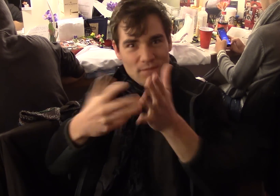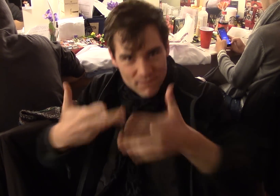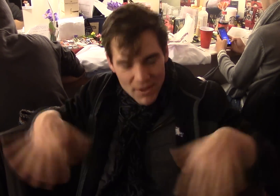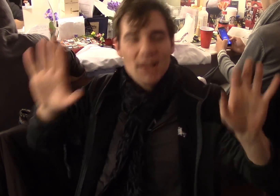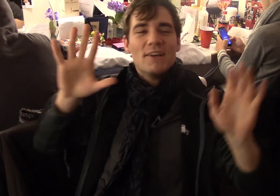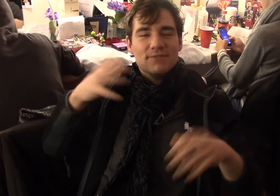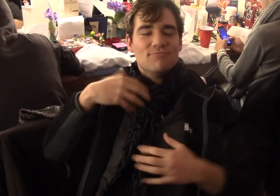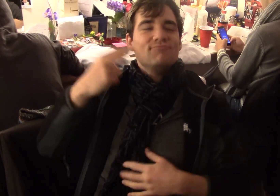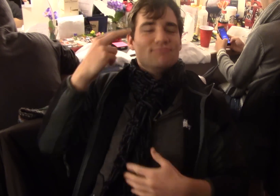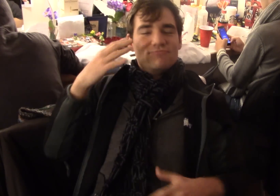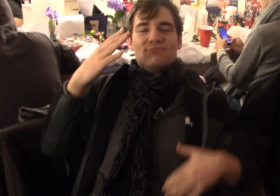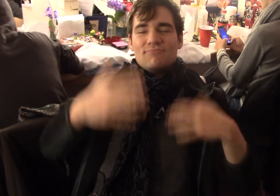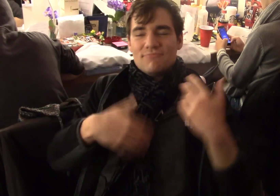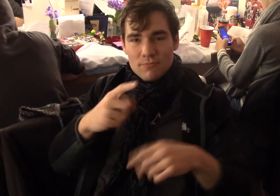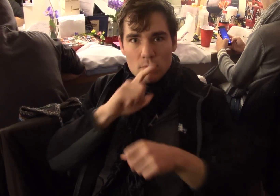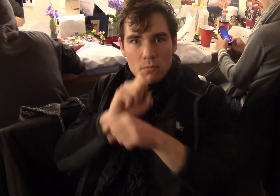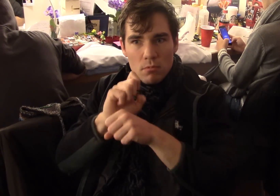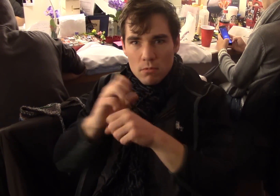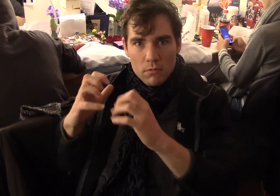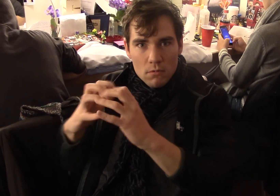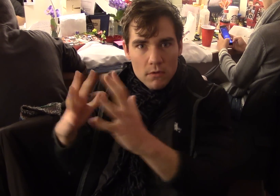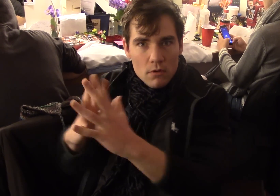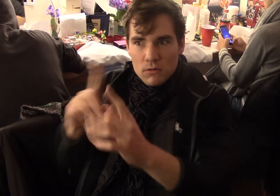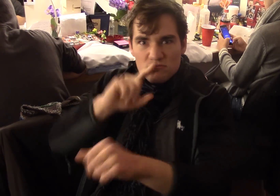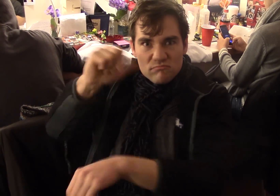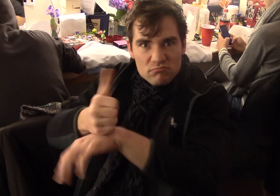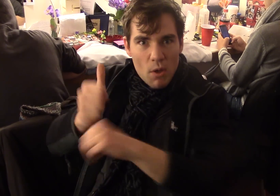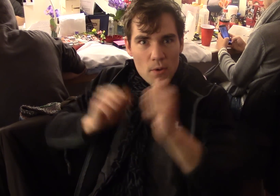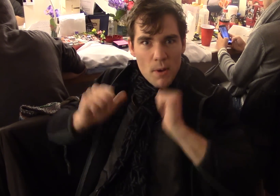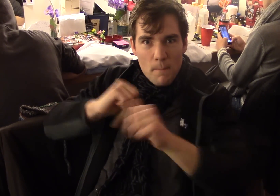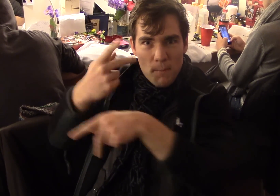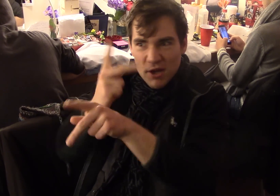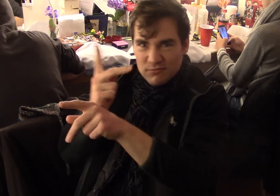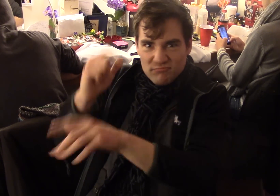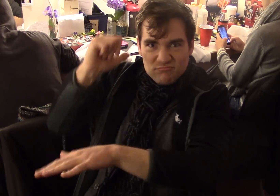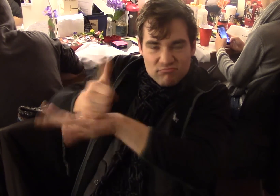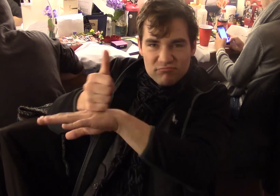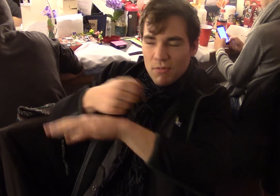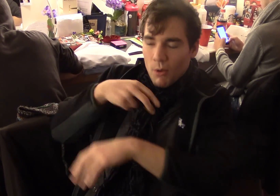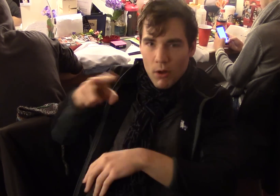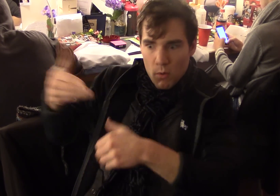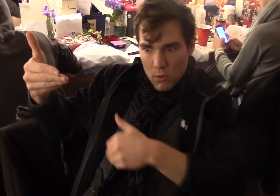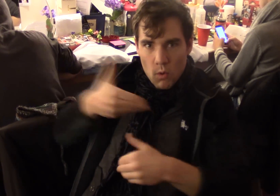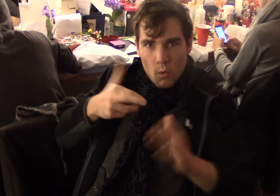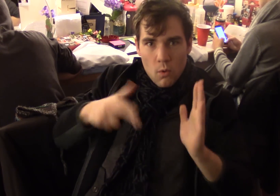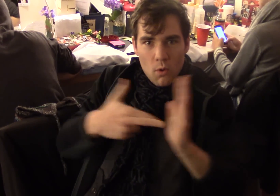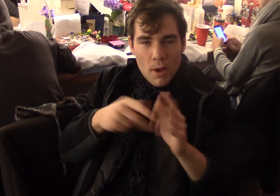to show people who might be interested in investing in the show what it's like, and from that we actually did a real production and I was